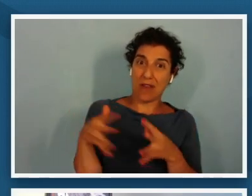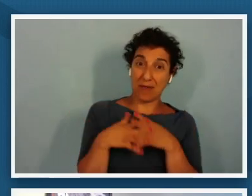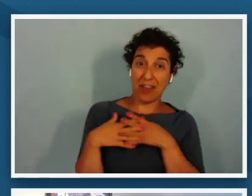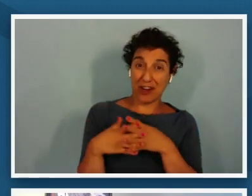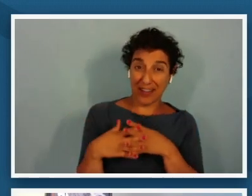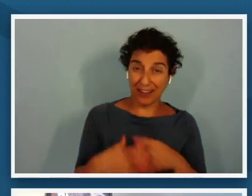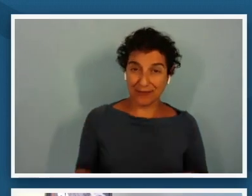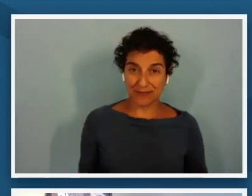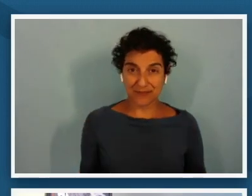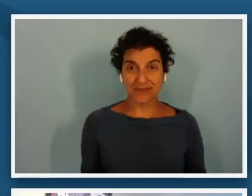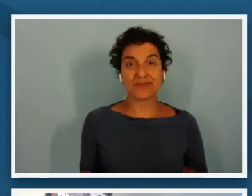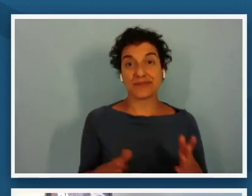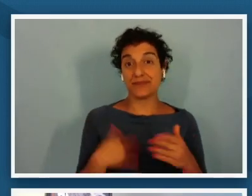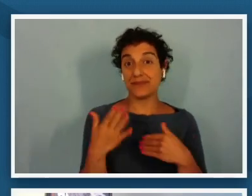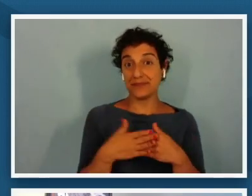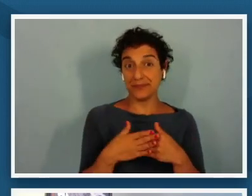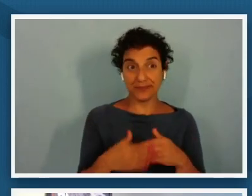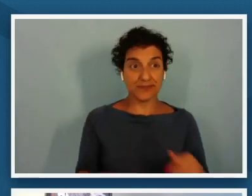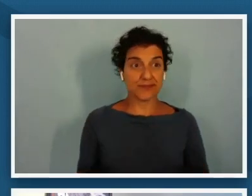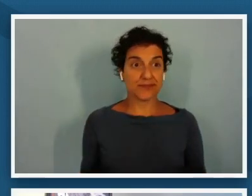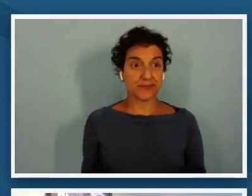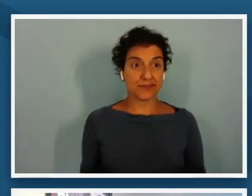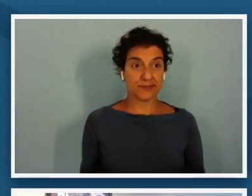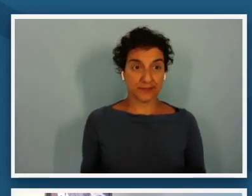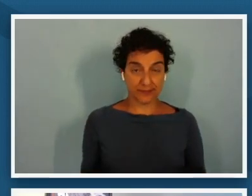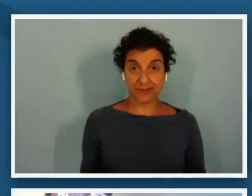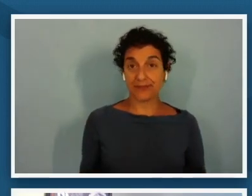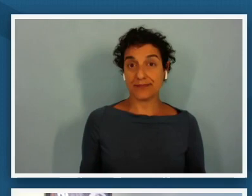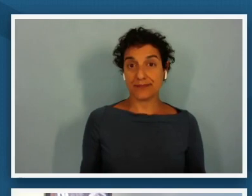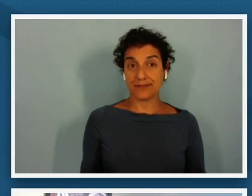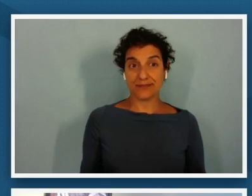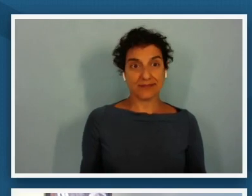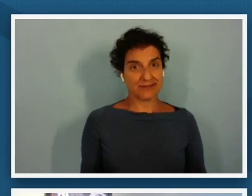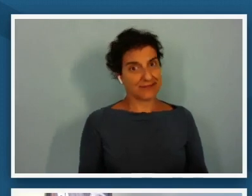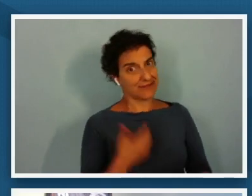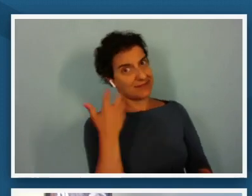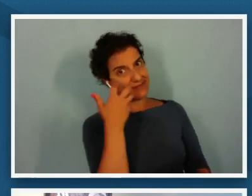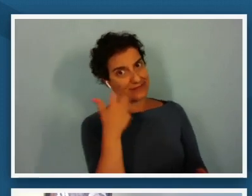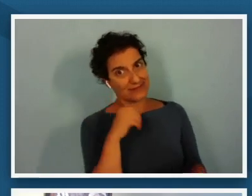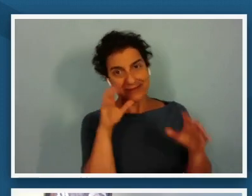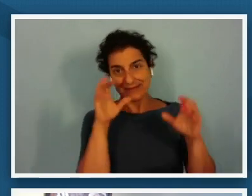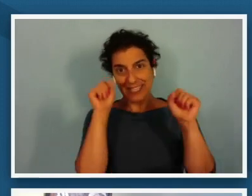next slide what an incredible quote thank you for